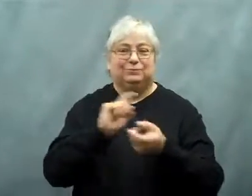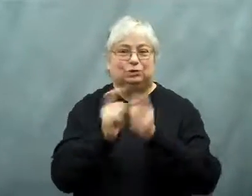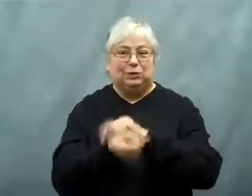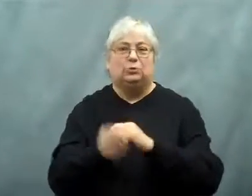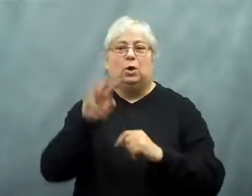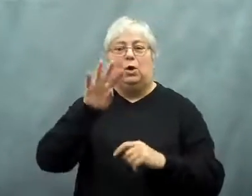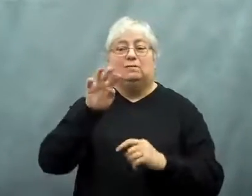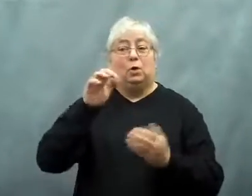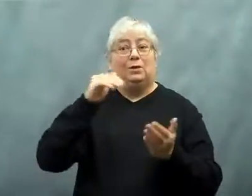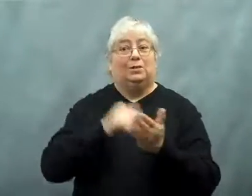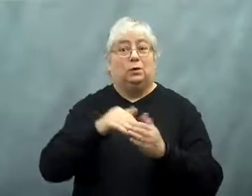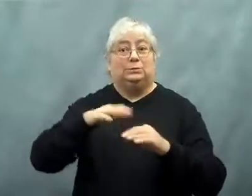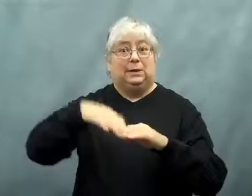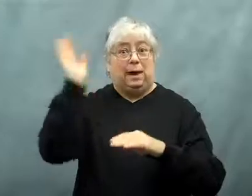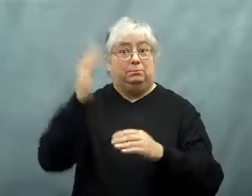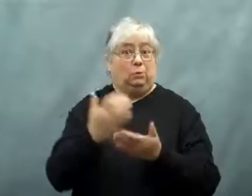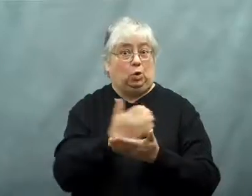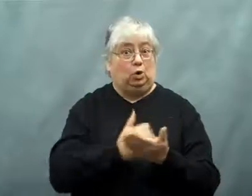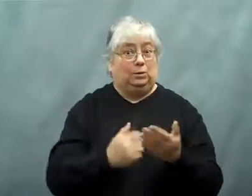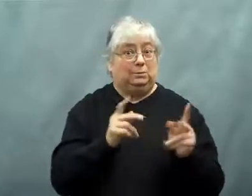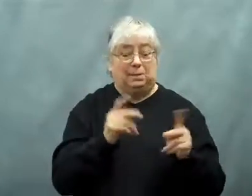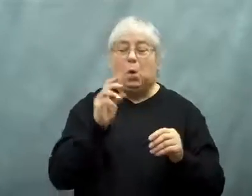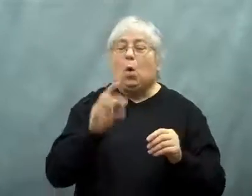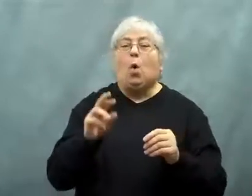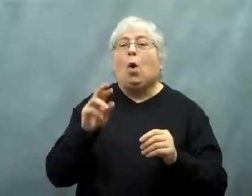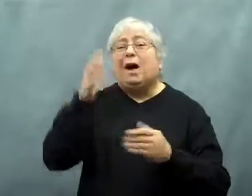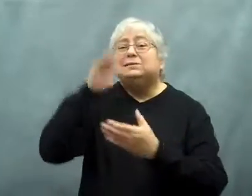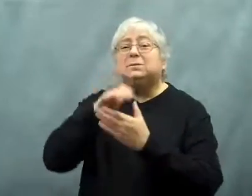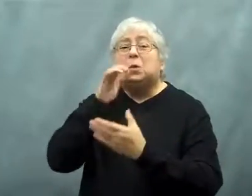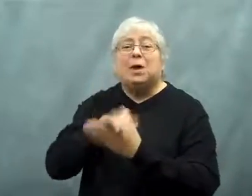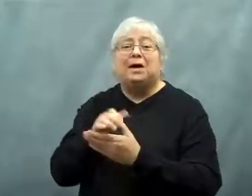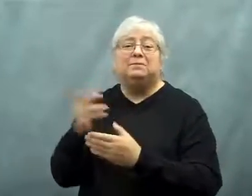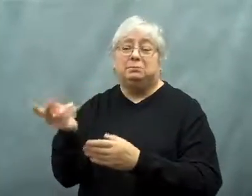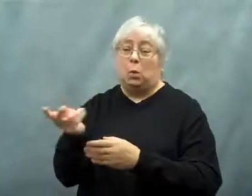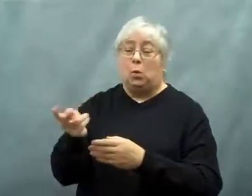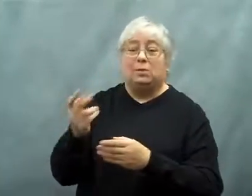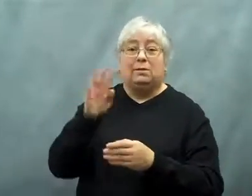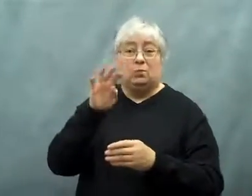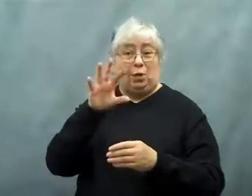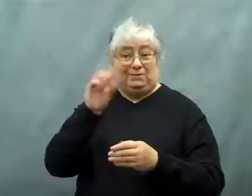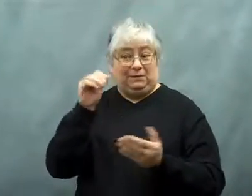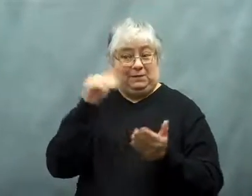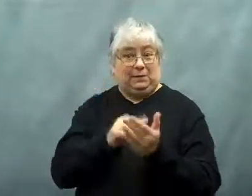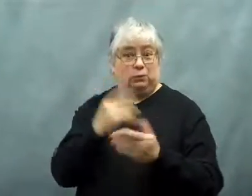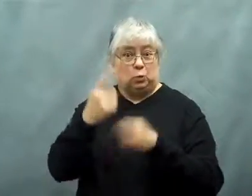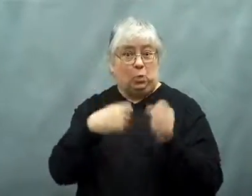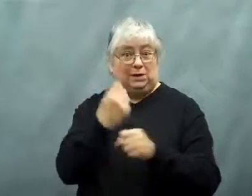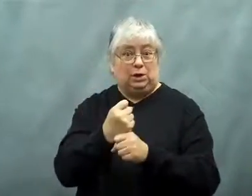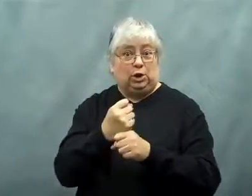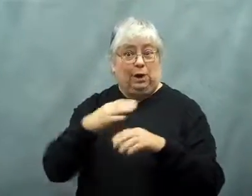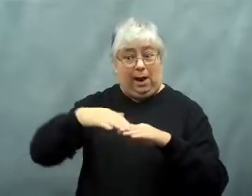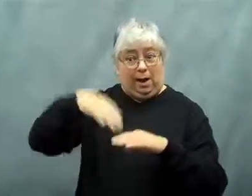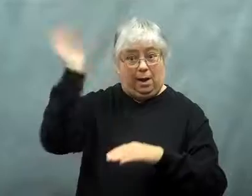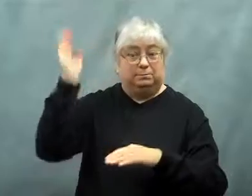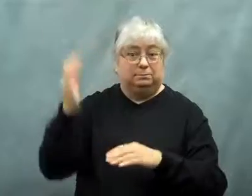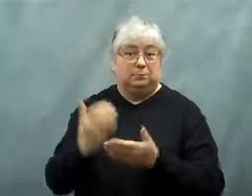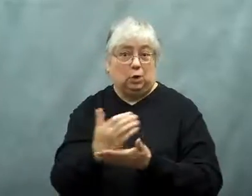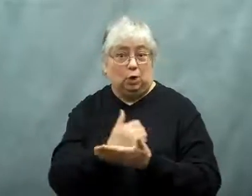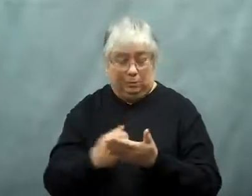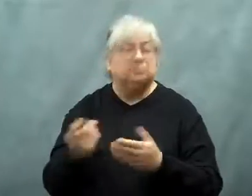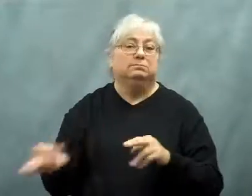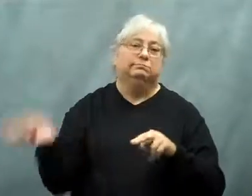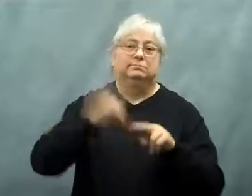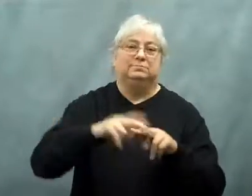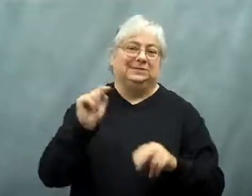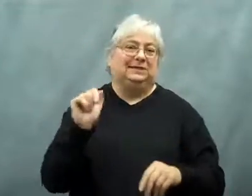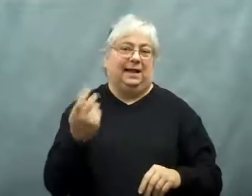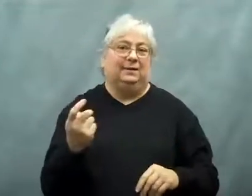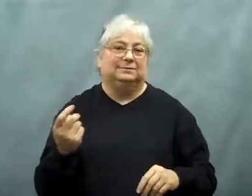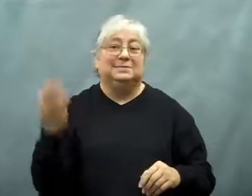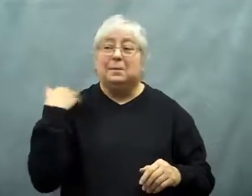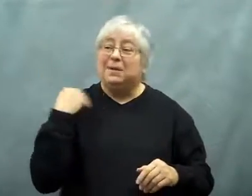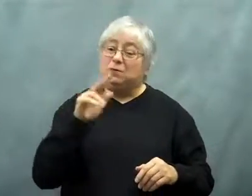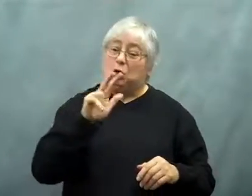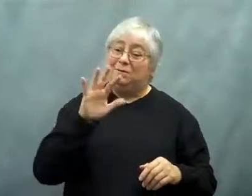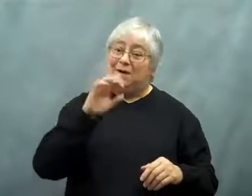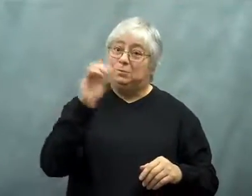That changed to people earning over $400,000 or couples earning over $450,000.